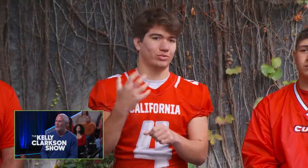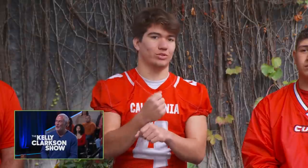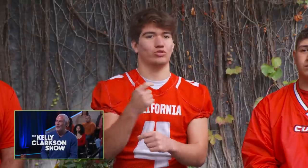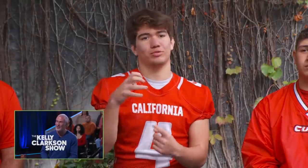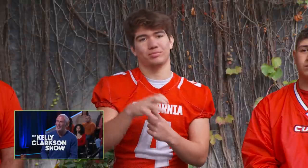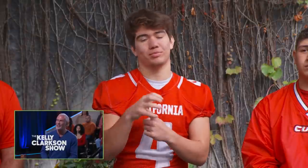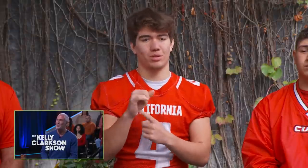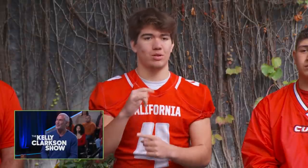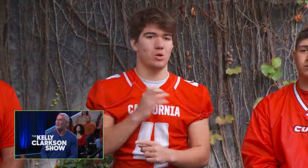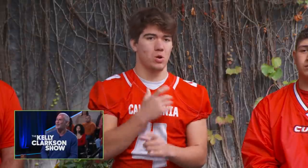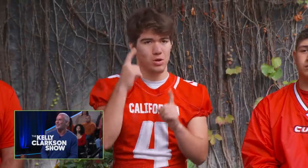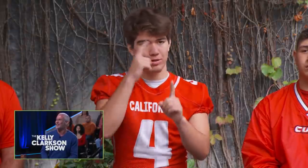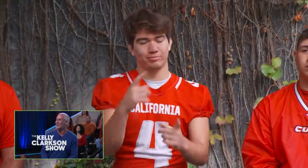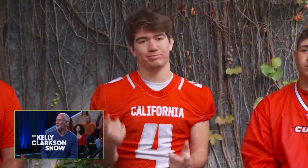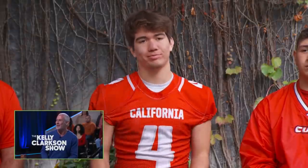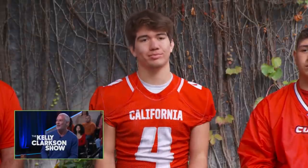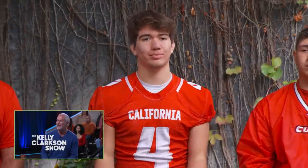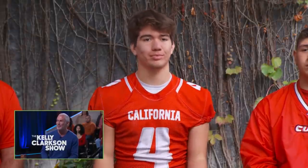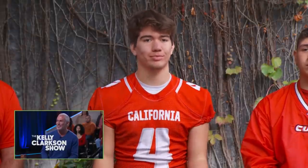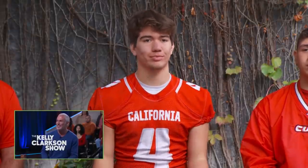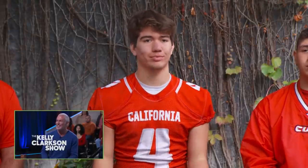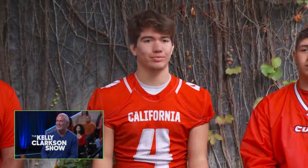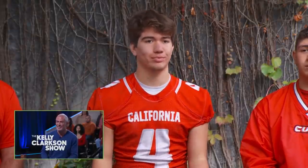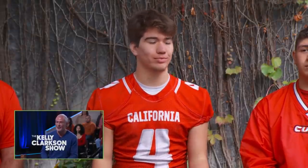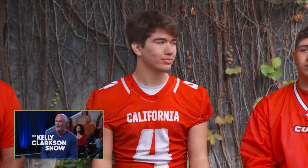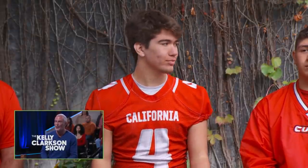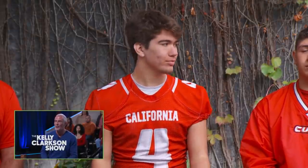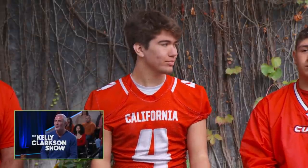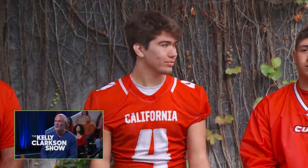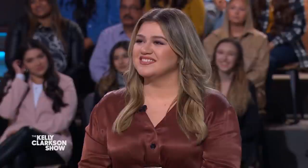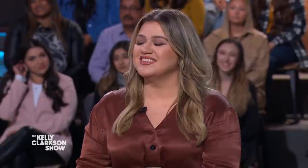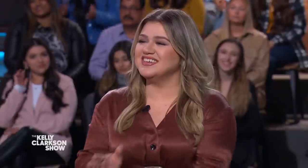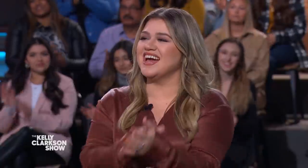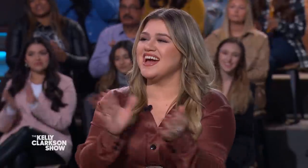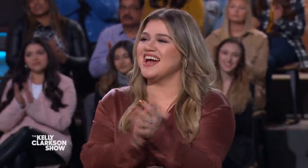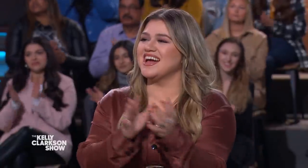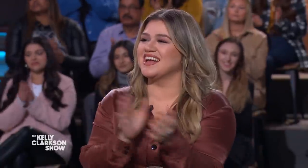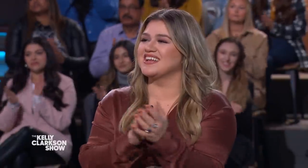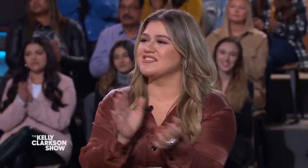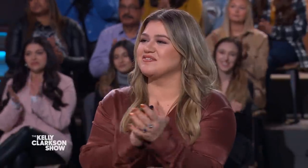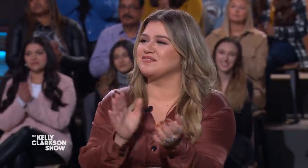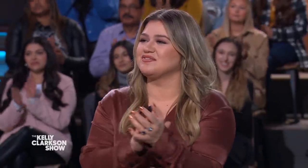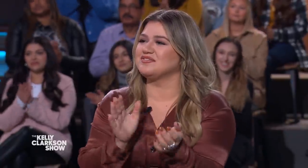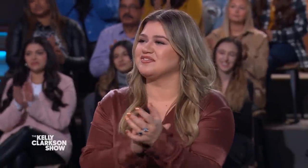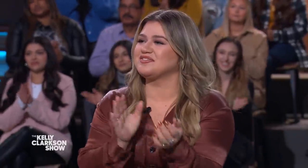I wanna that championship next year, we wanna get back to business and that's our goal. Yeah. (audience clapping)